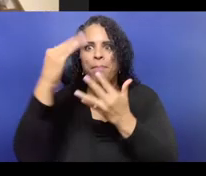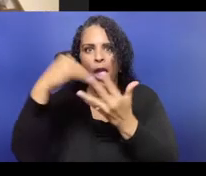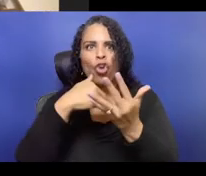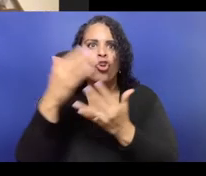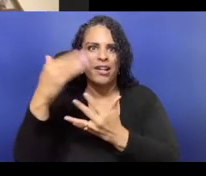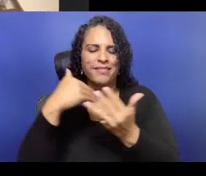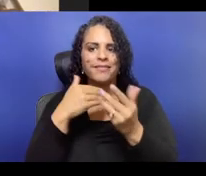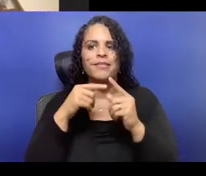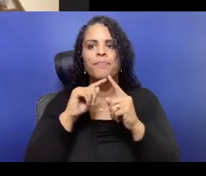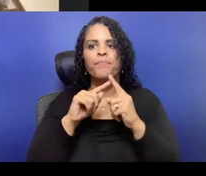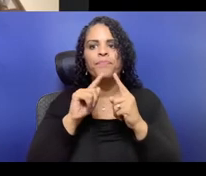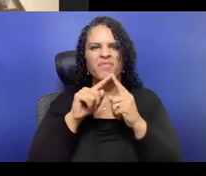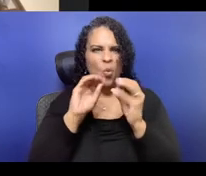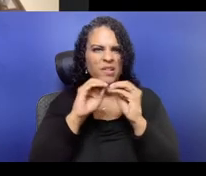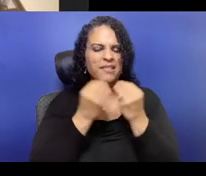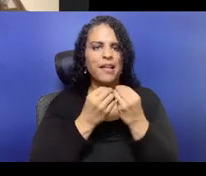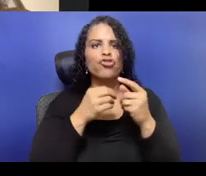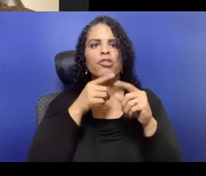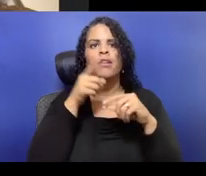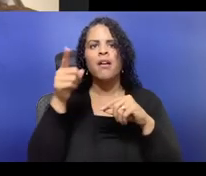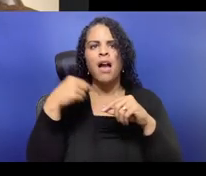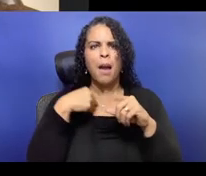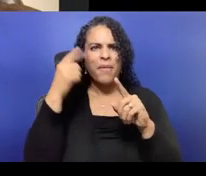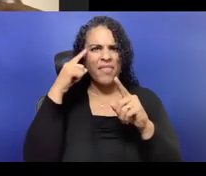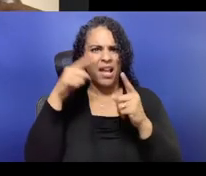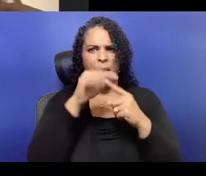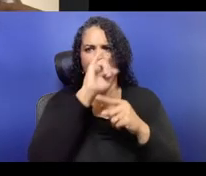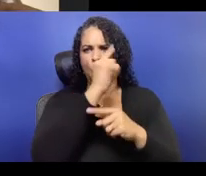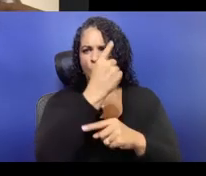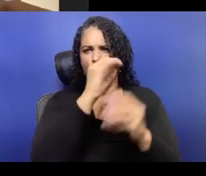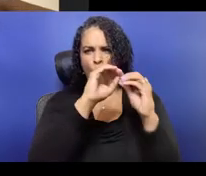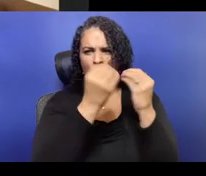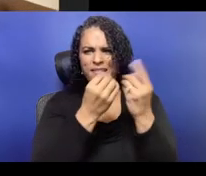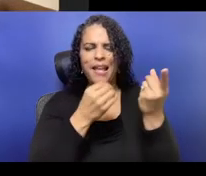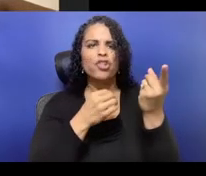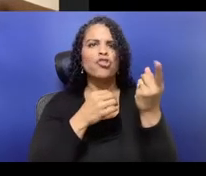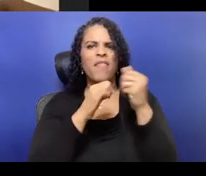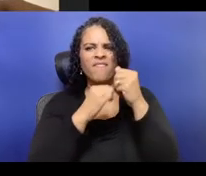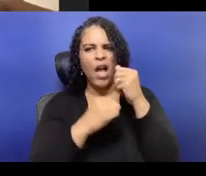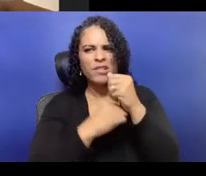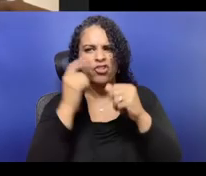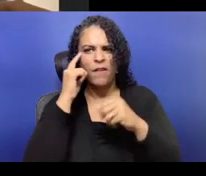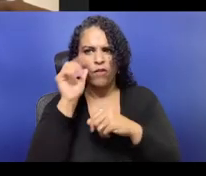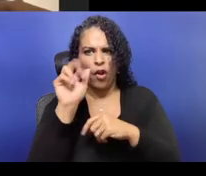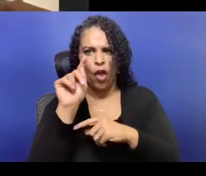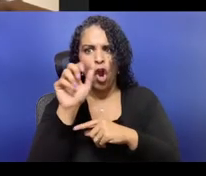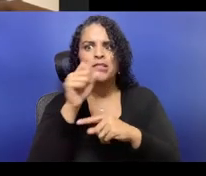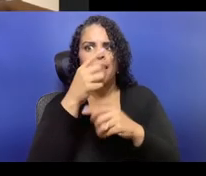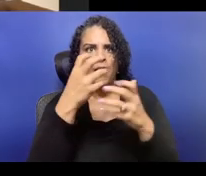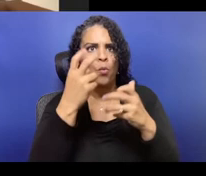because they know that someone else is giving, and they can come for $5 or $10 or $0,